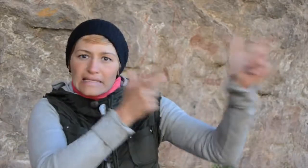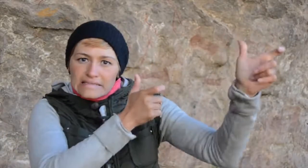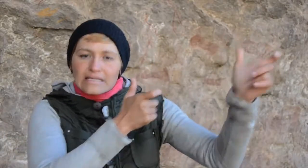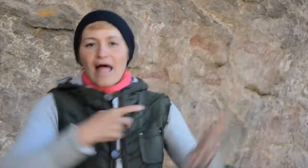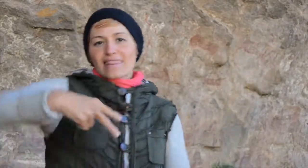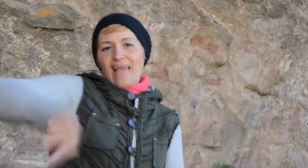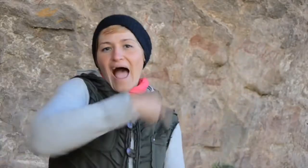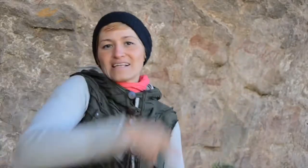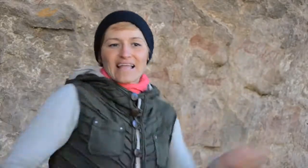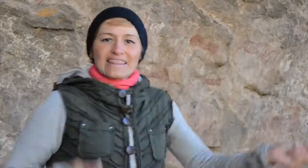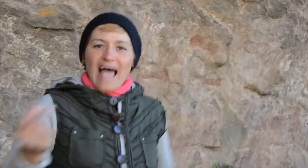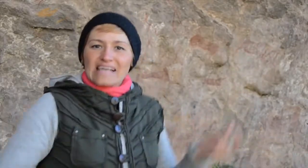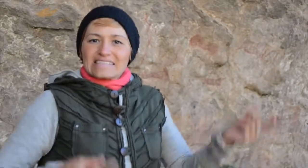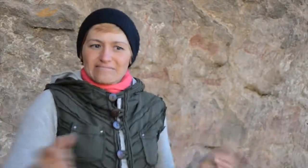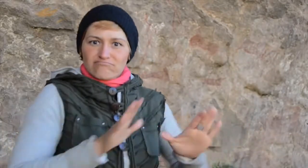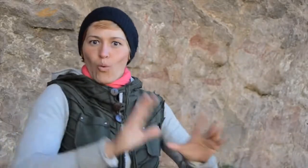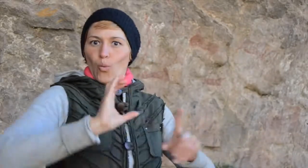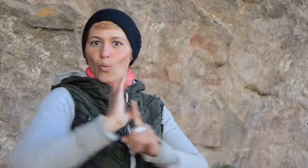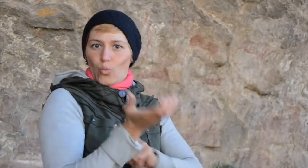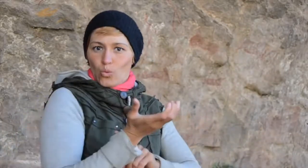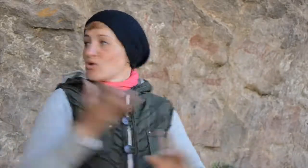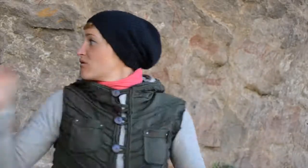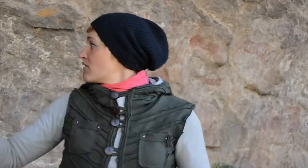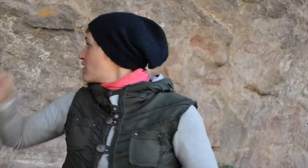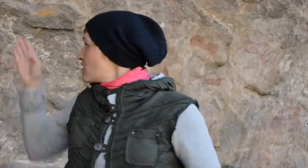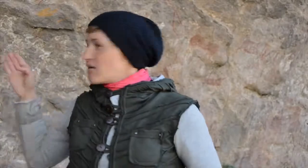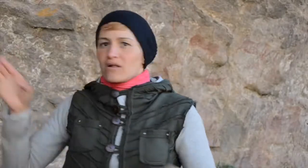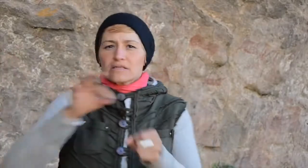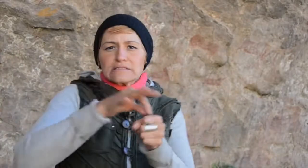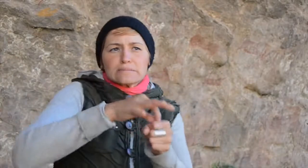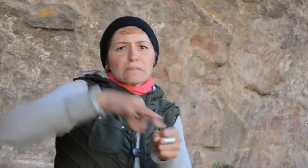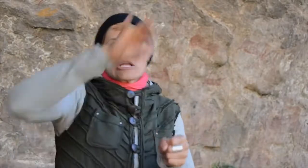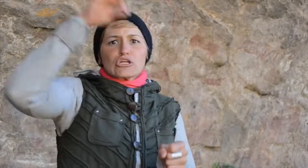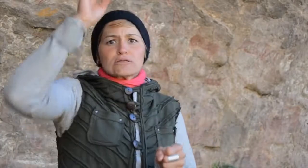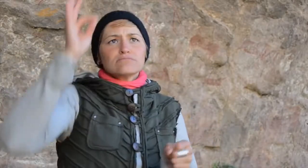The first one was about hunting and dancing, a part of the culture.